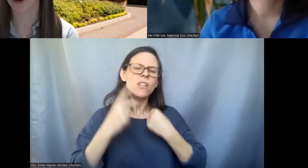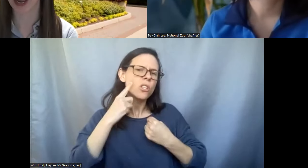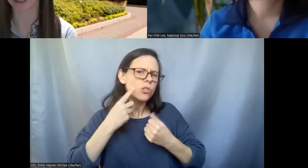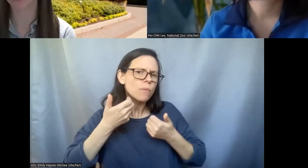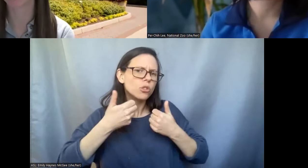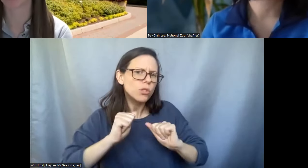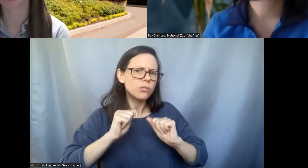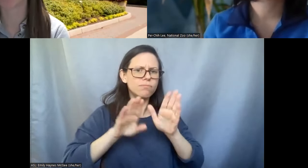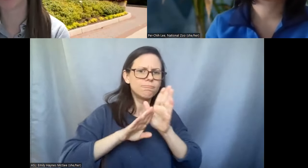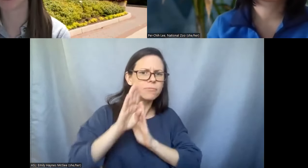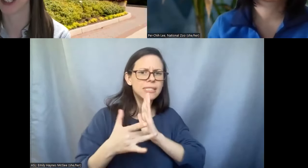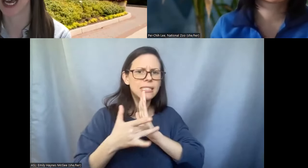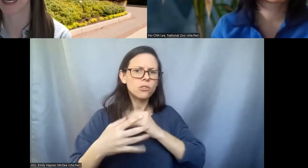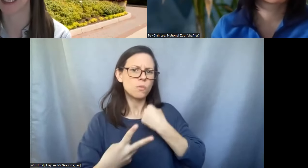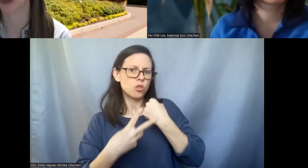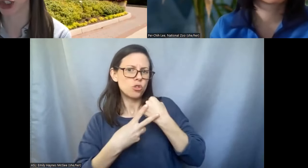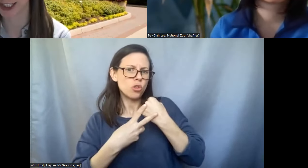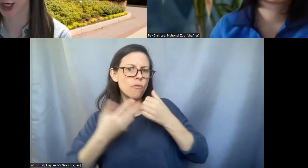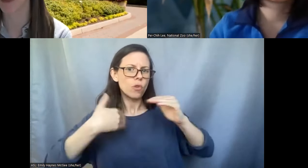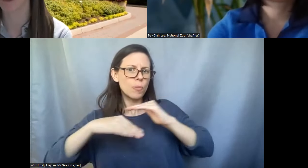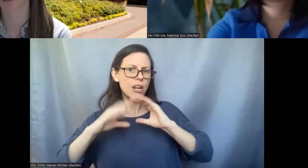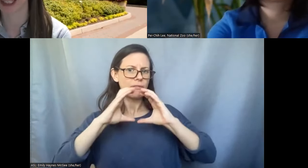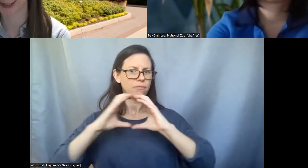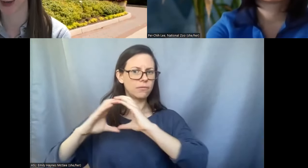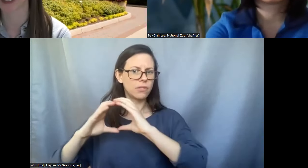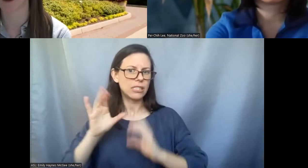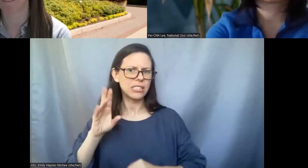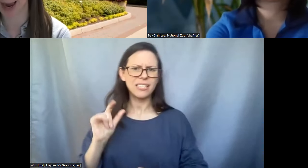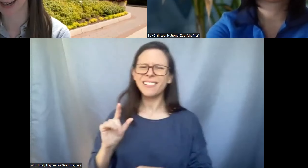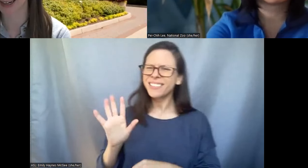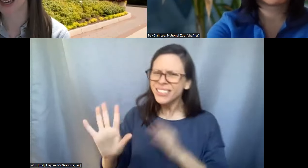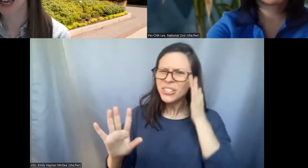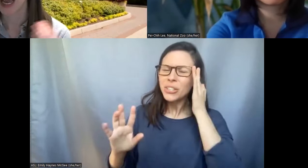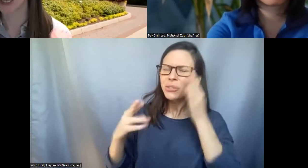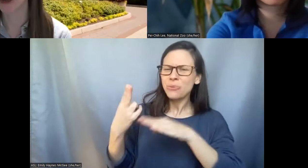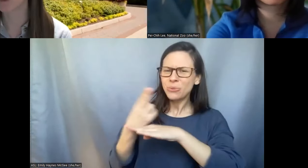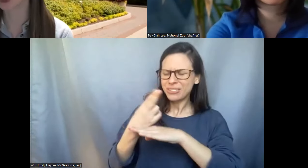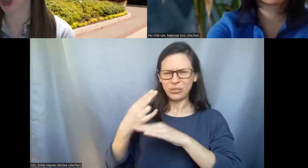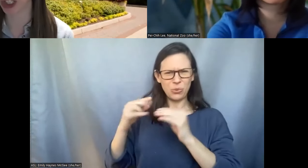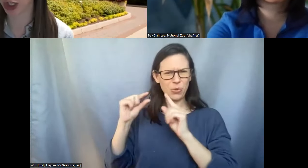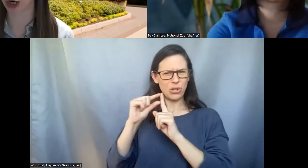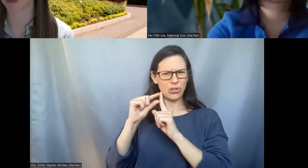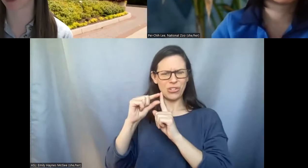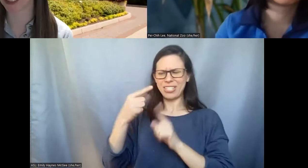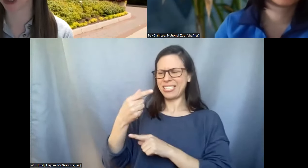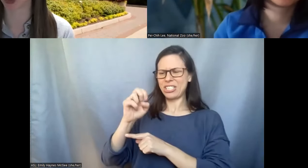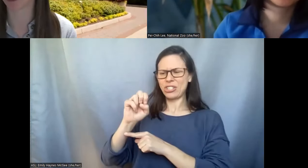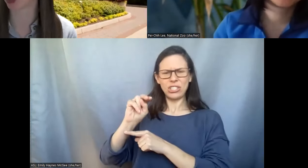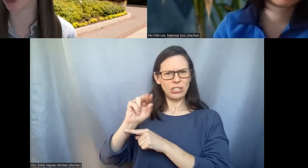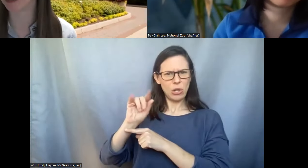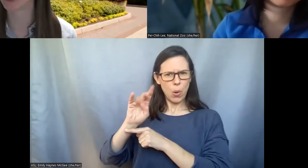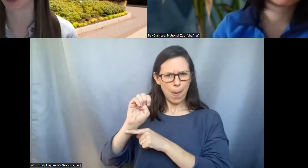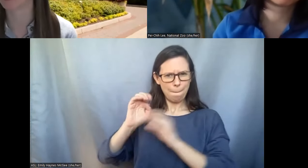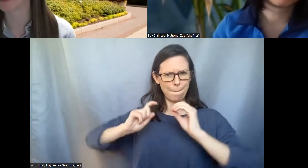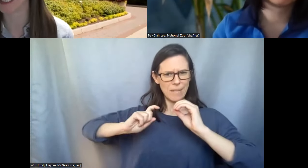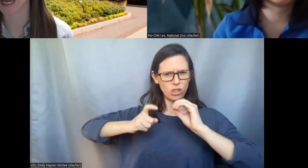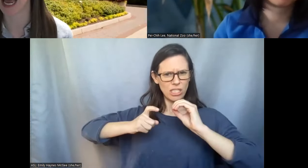Shellie: Okay so you said a genome resource bank, I know the word genome is related to our genes or our DNA.